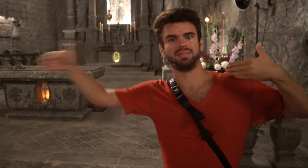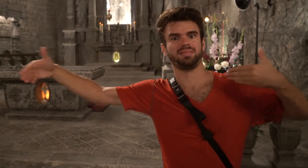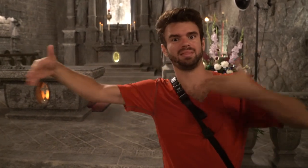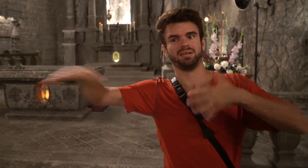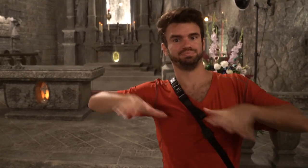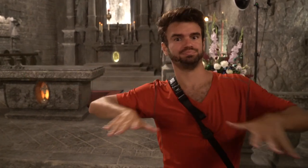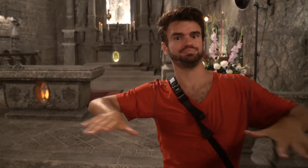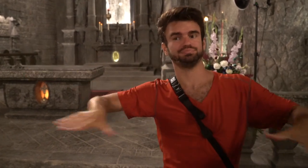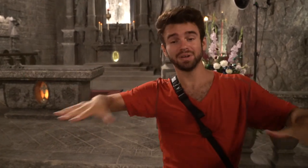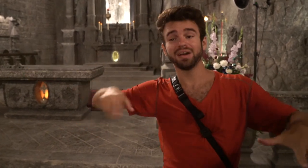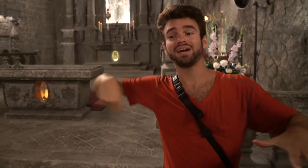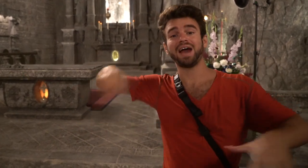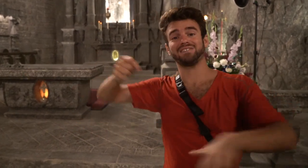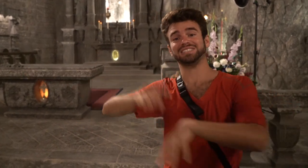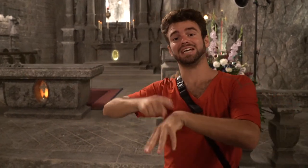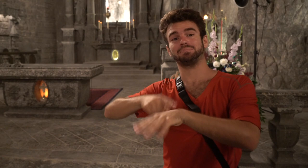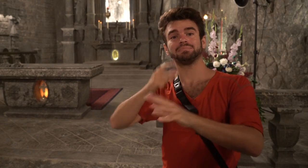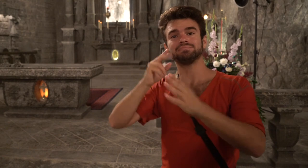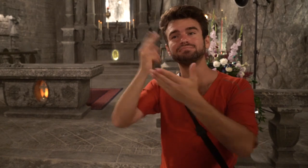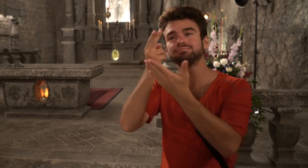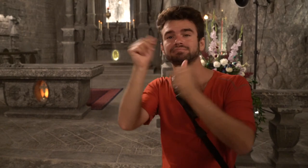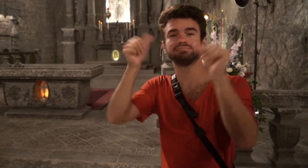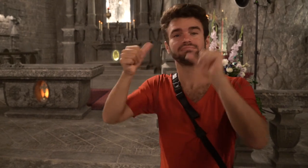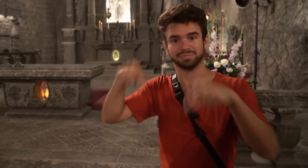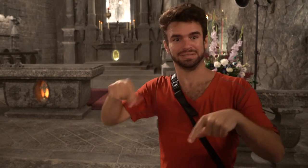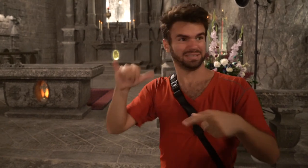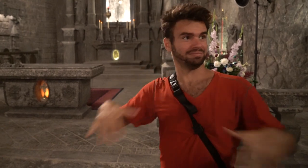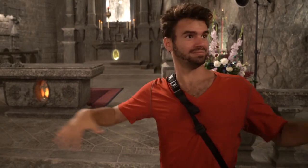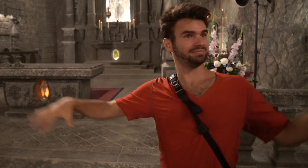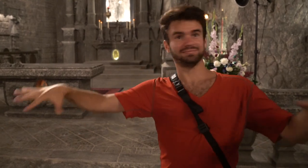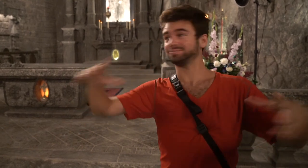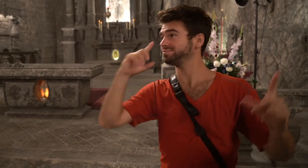This is one of beautiful examples artists built!